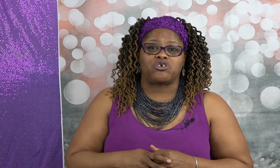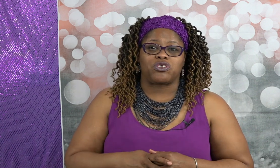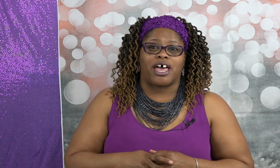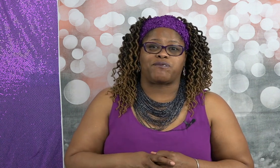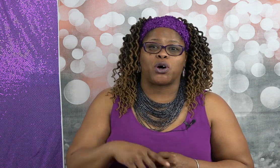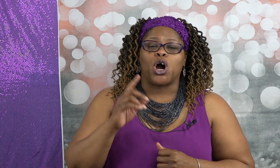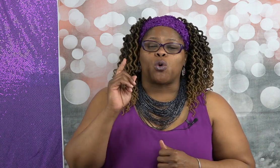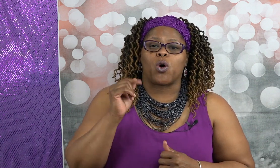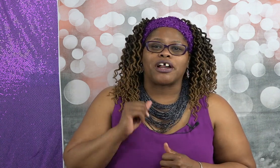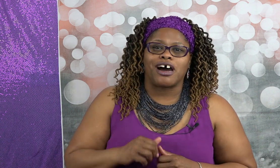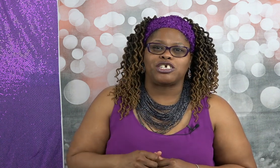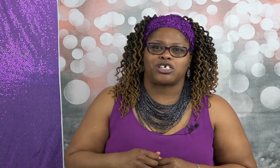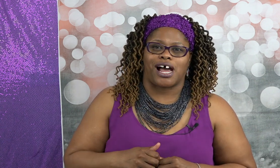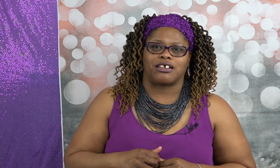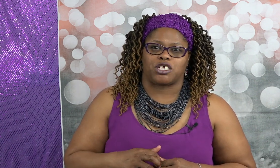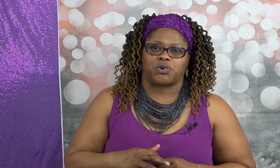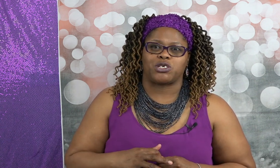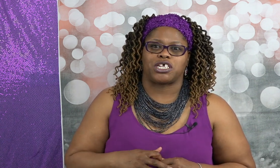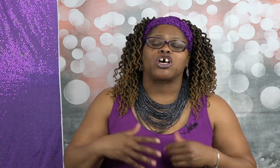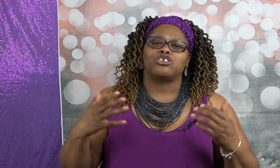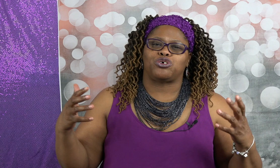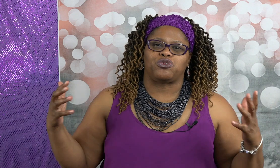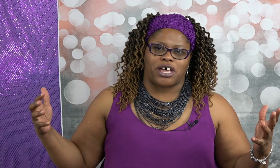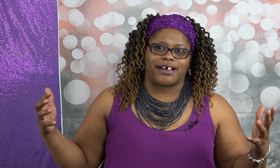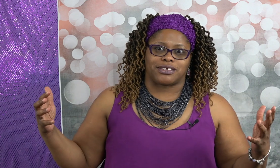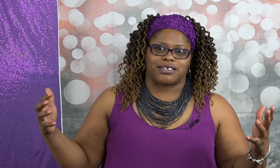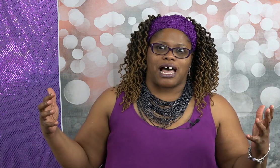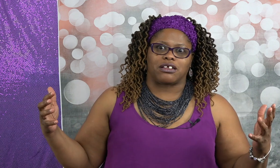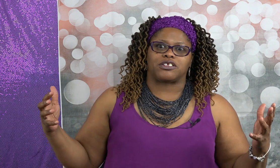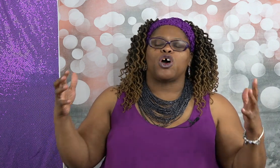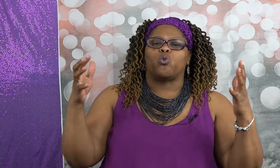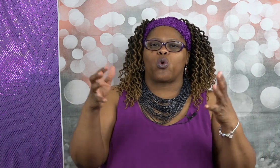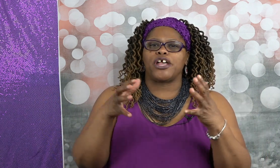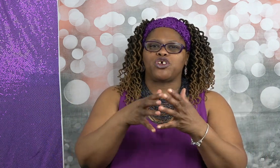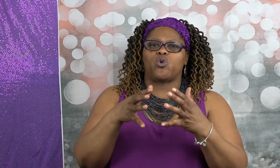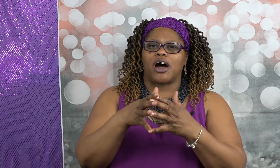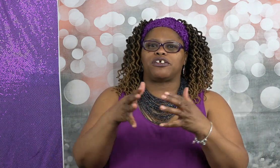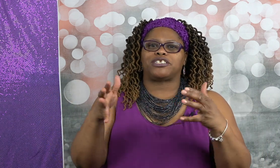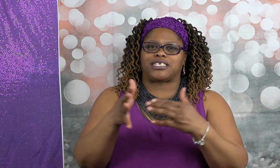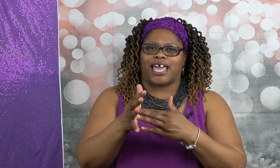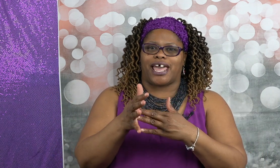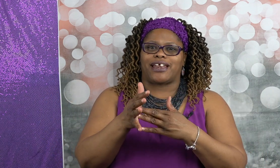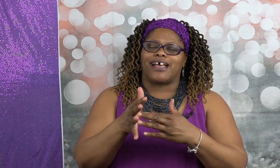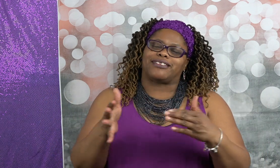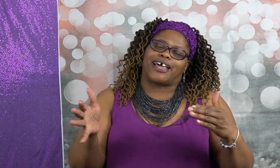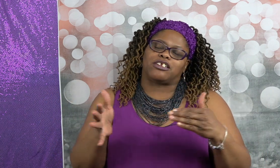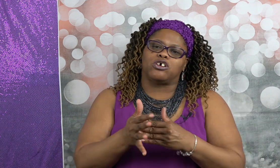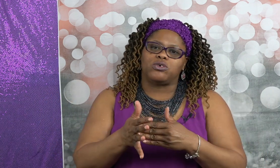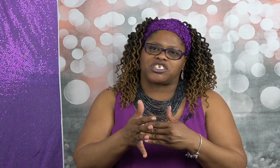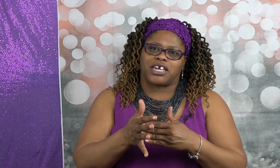do that for 100 dollars versus 2000 dollars when you understand that losing